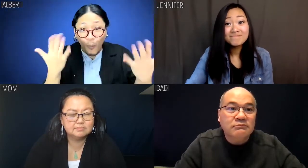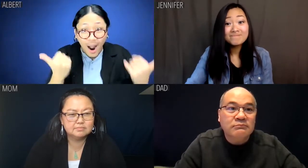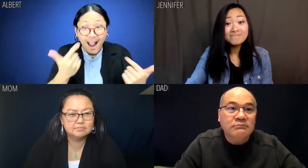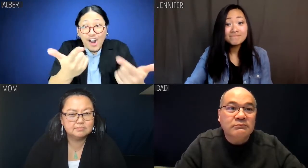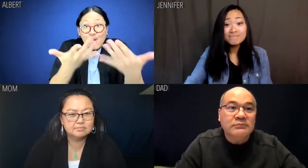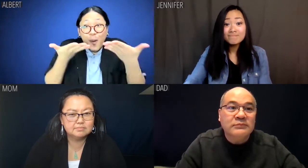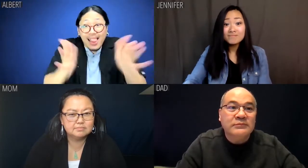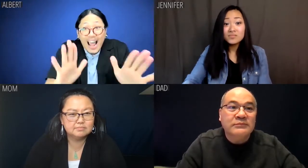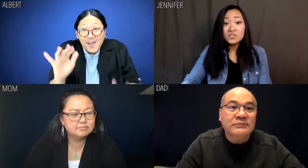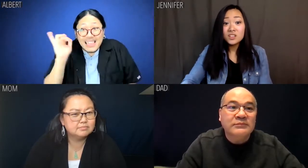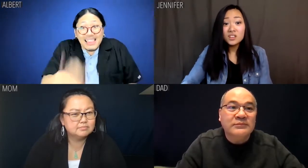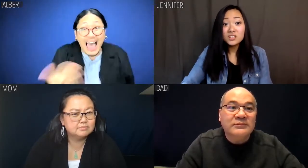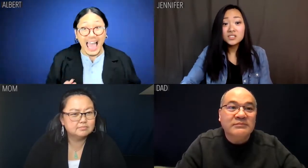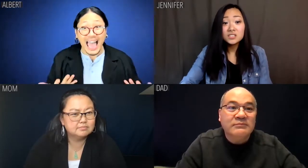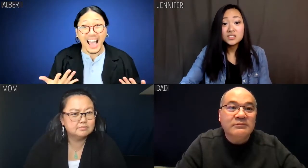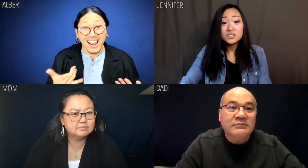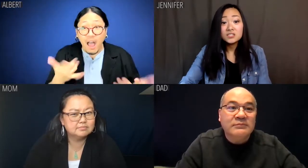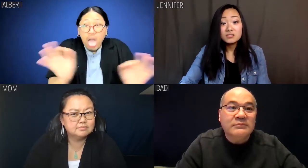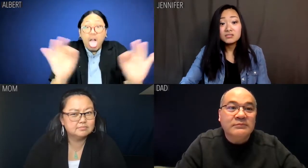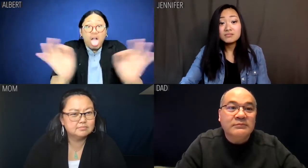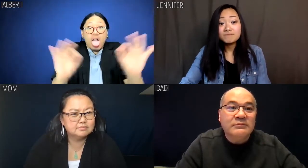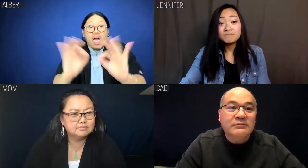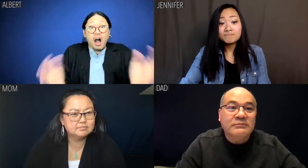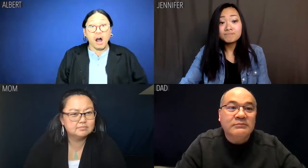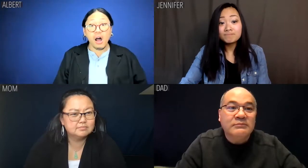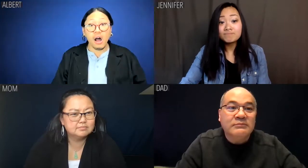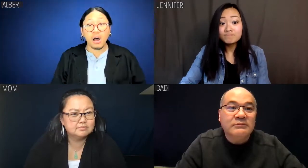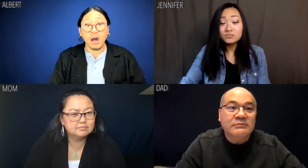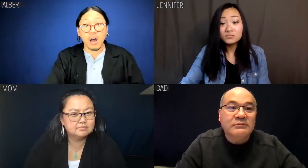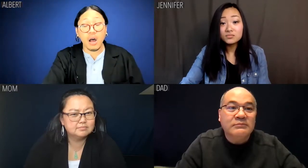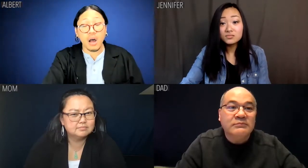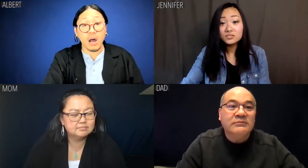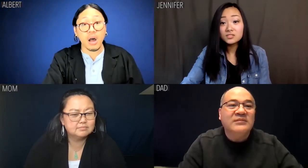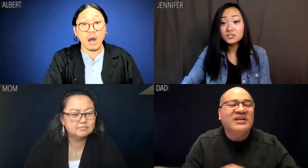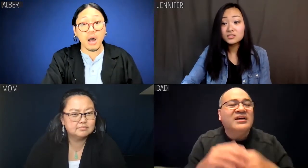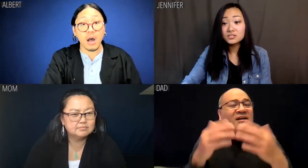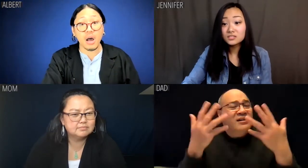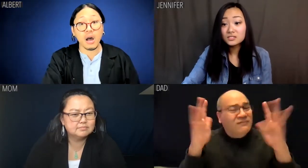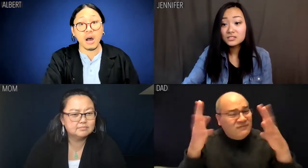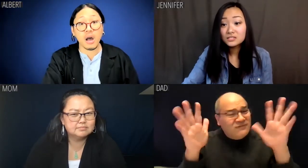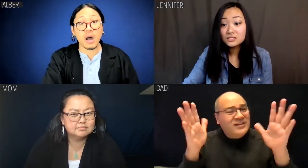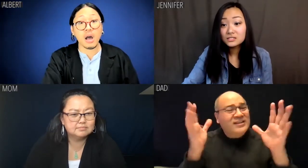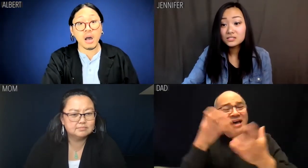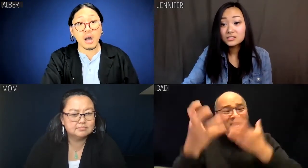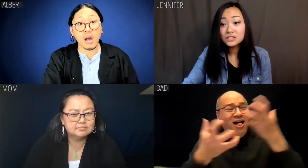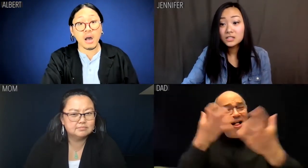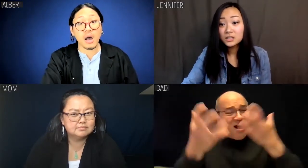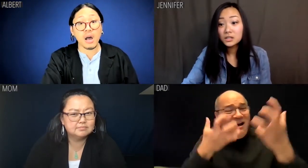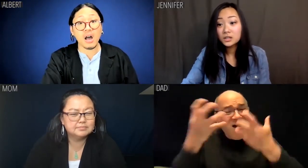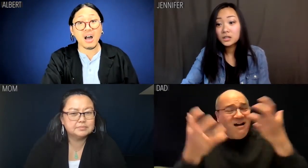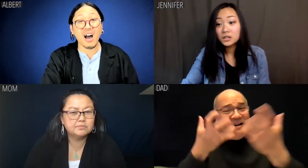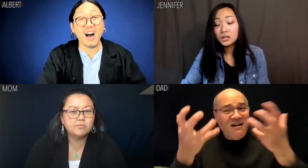Why are you letting us treat you like doormats?! Dad: So stop yelling already.